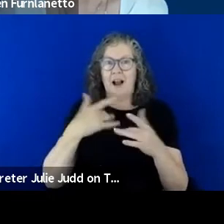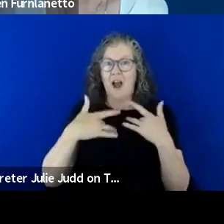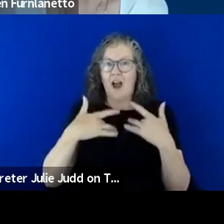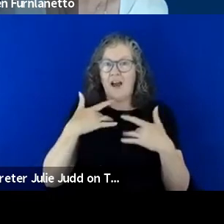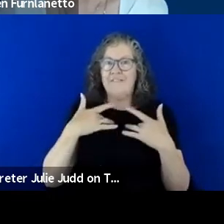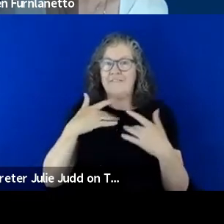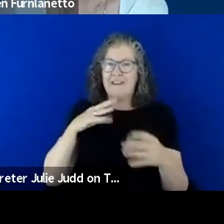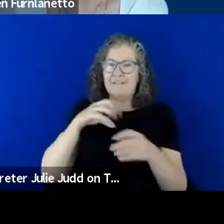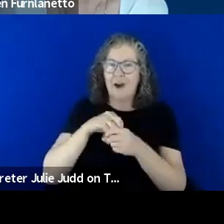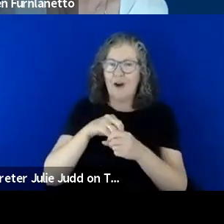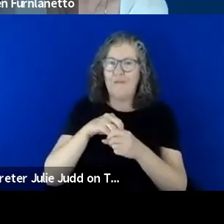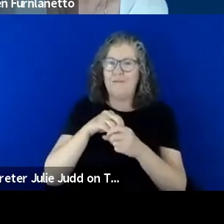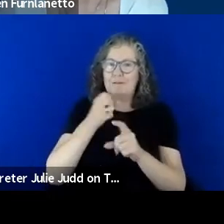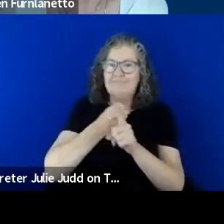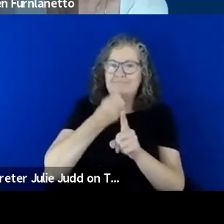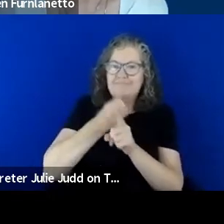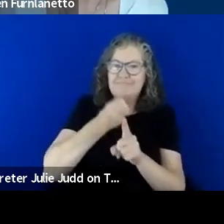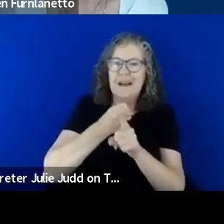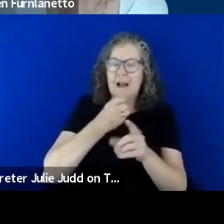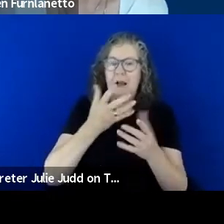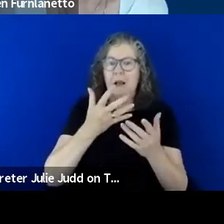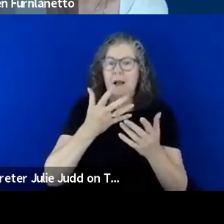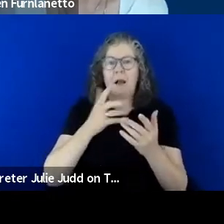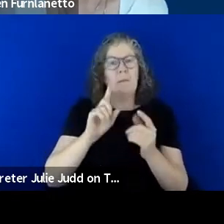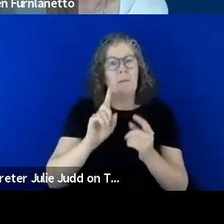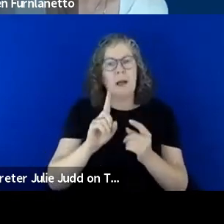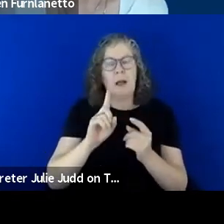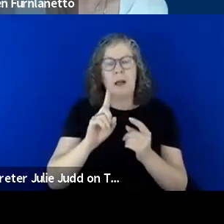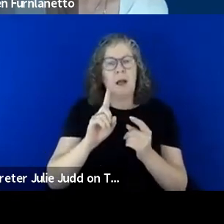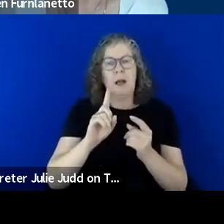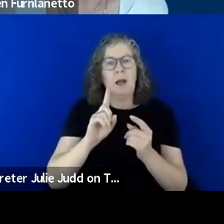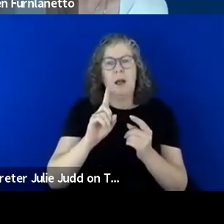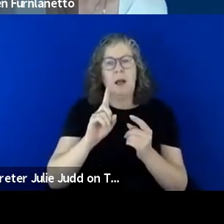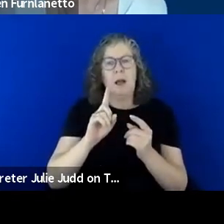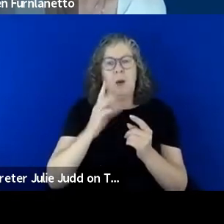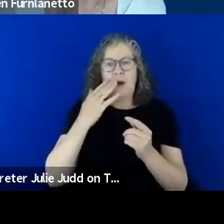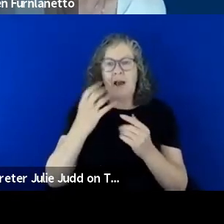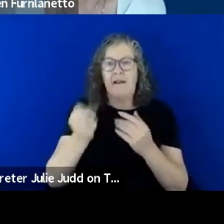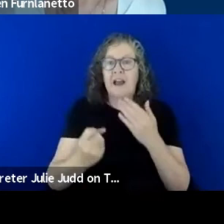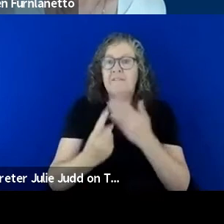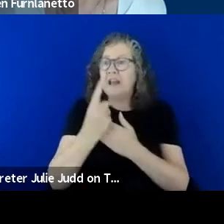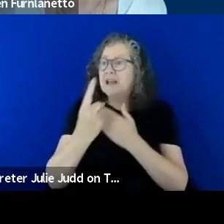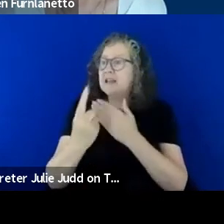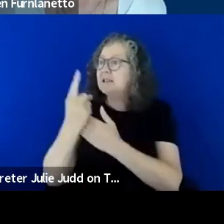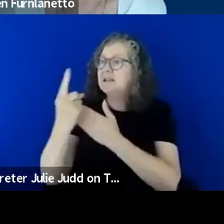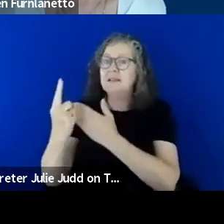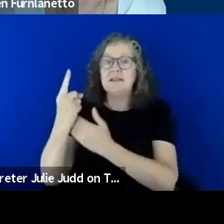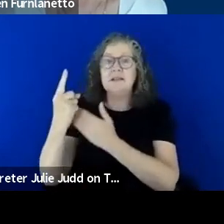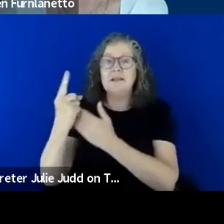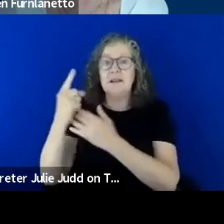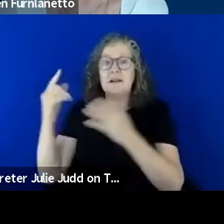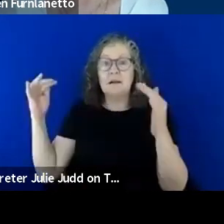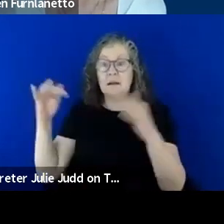but it's only when we have eventual activity the people who participate in